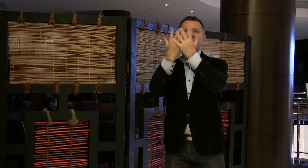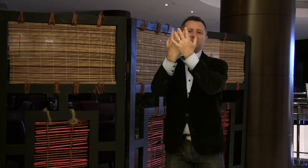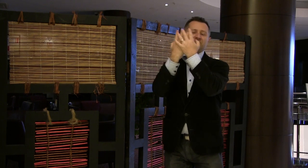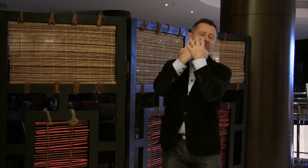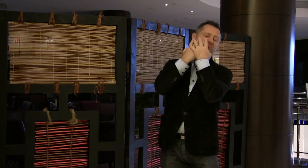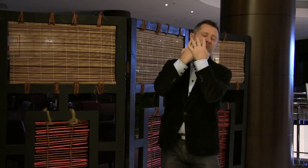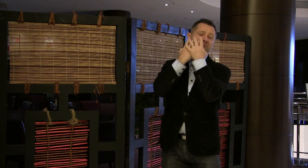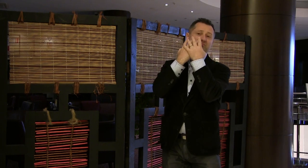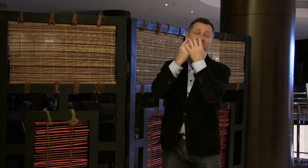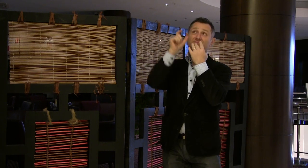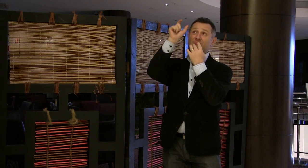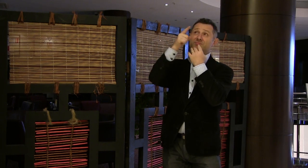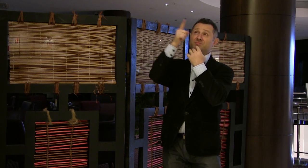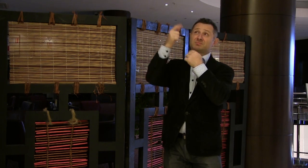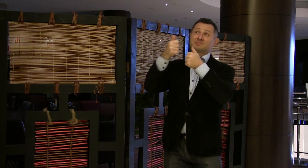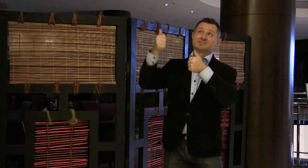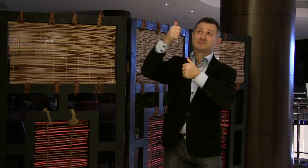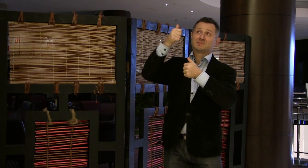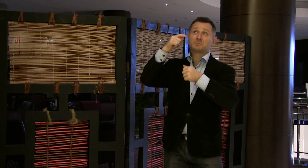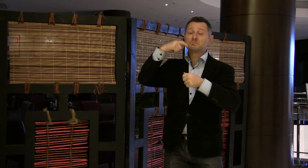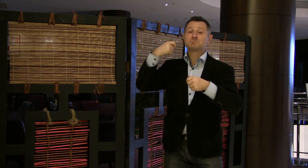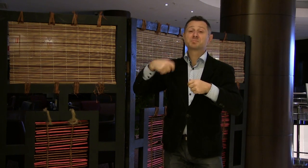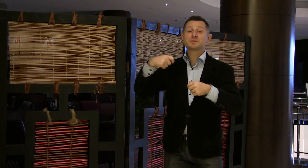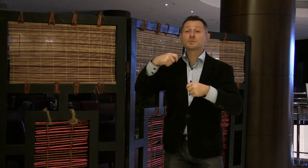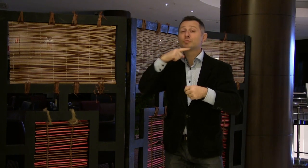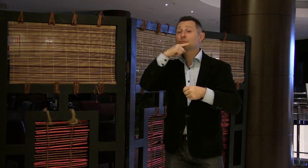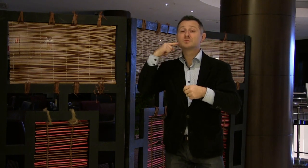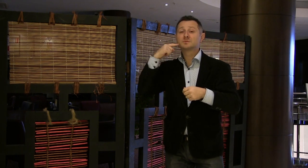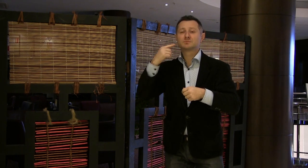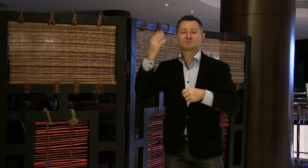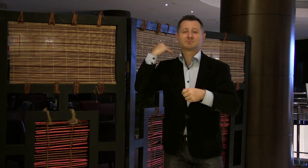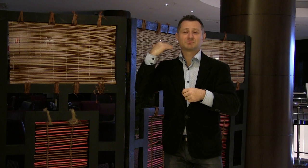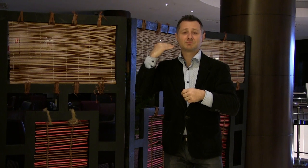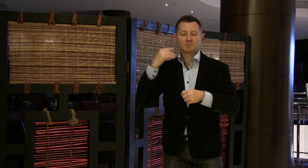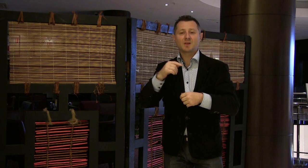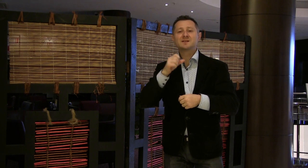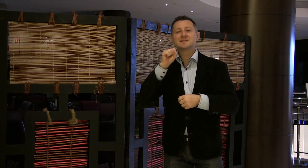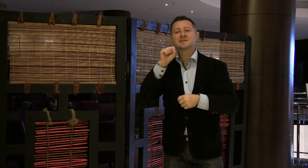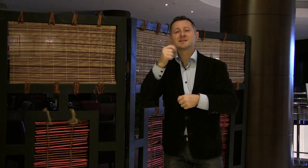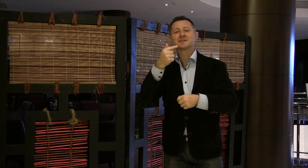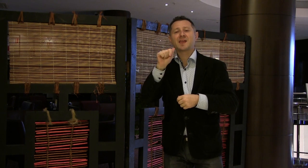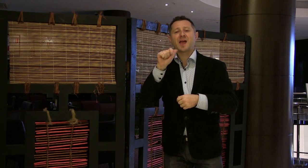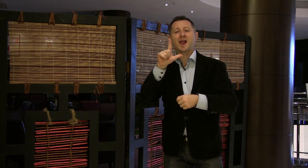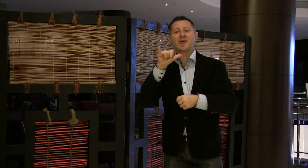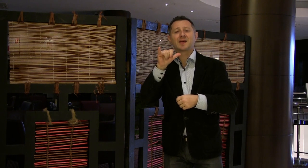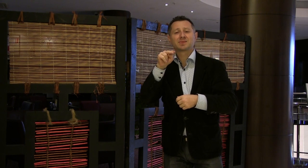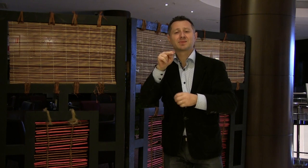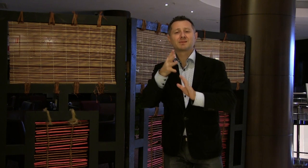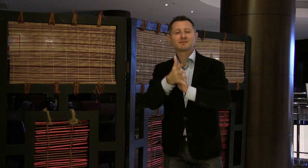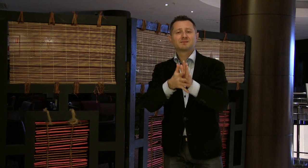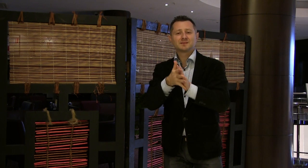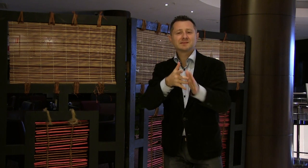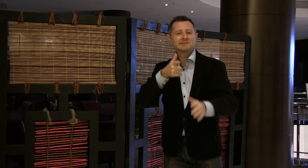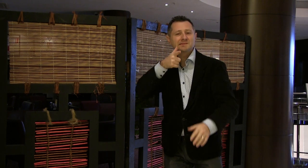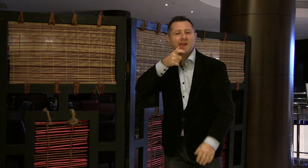of the Soviet ruler Josef Stalin (name sign). It was impossible for Deaf people to forget